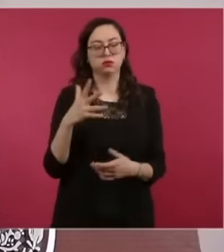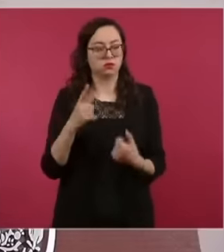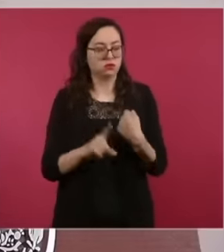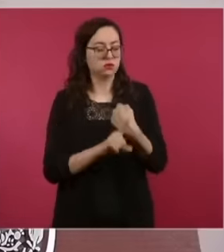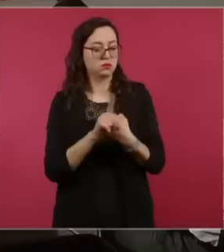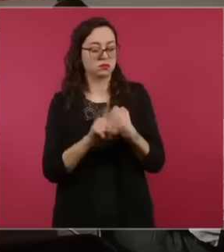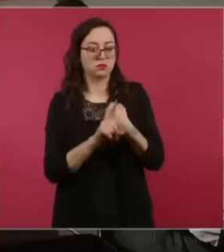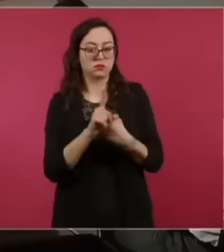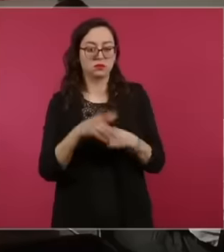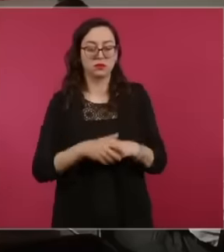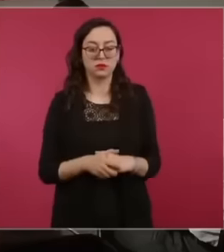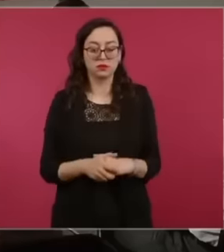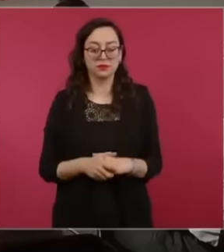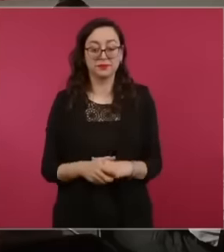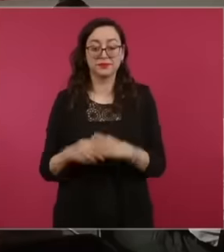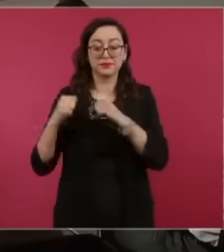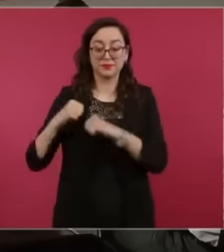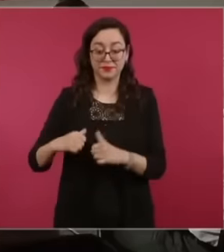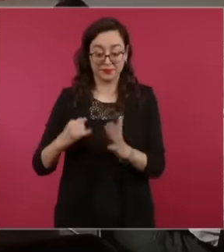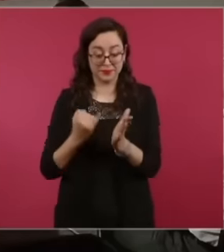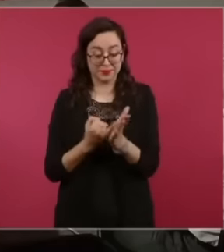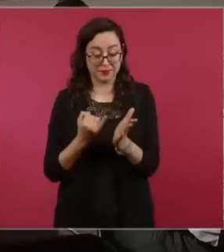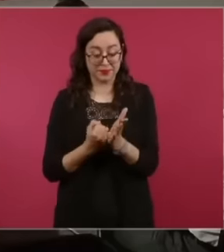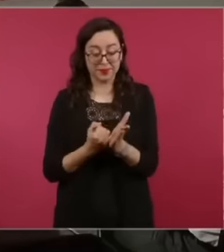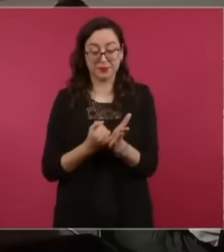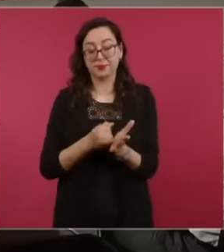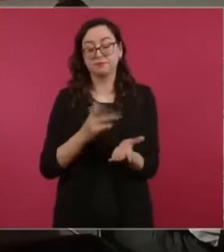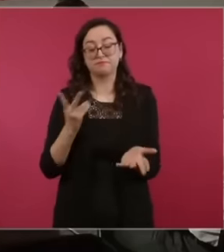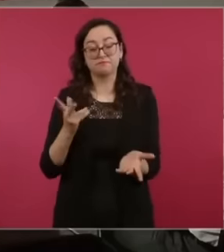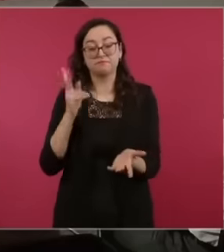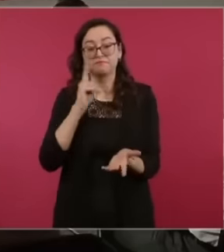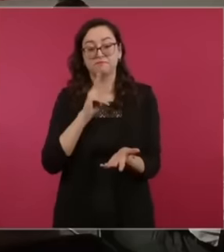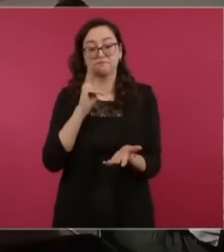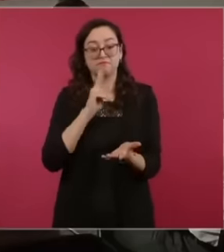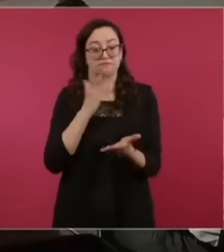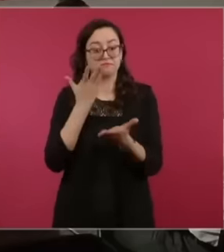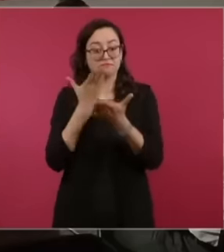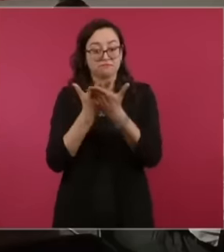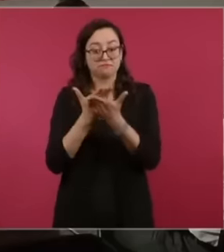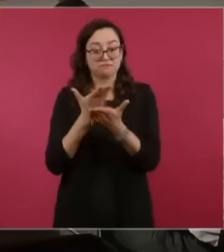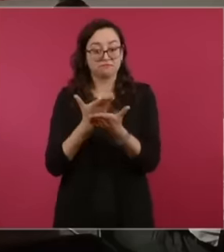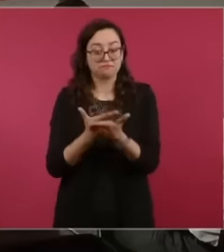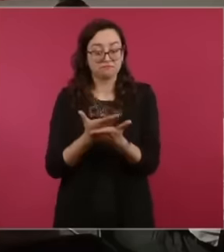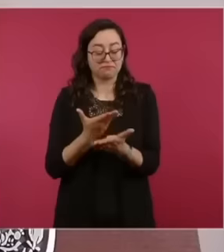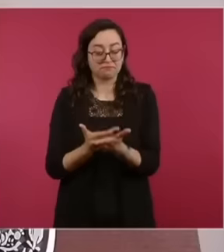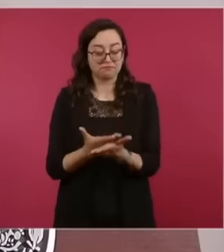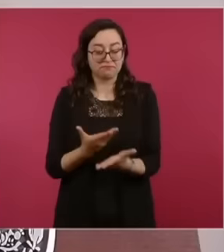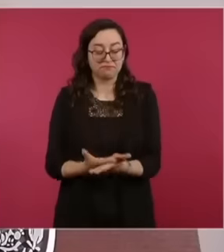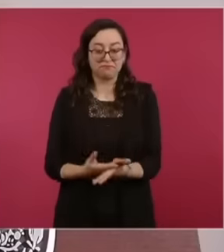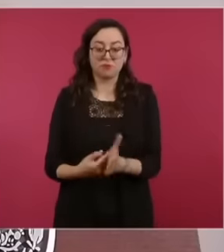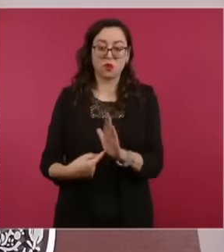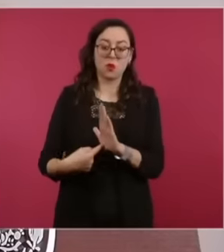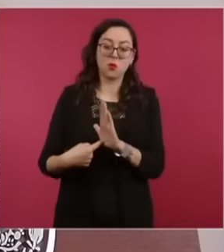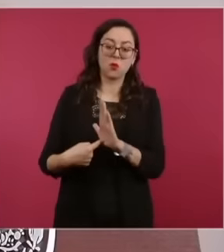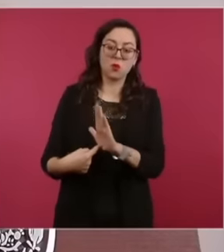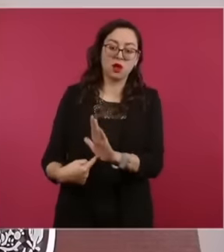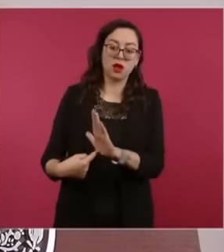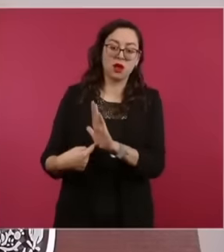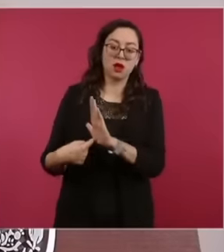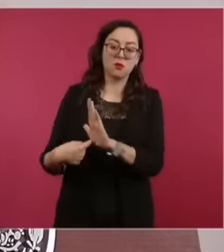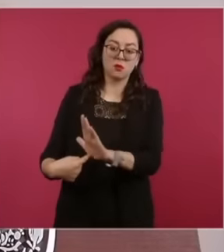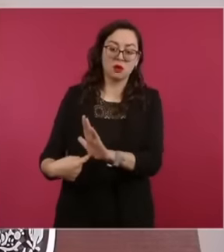tax authority has provided evidence and demonstrated in each of the trials that these